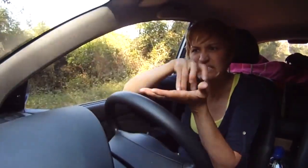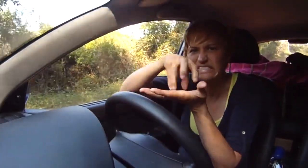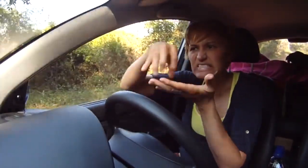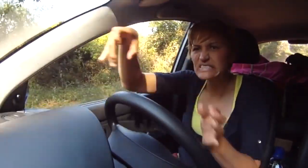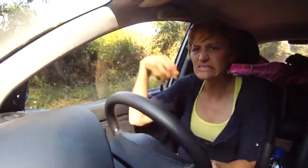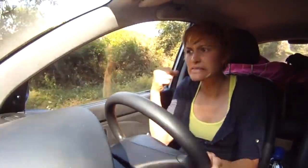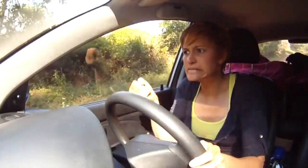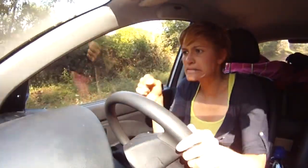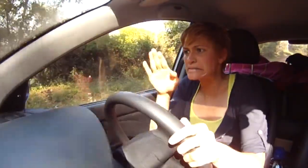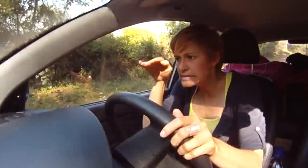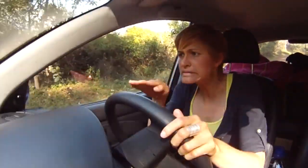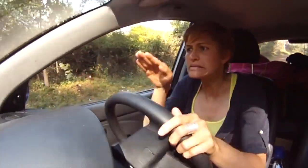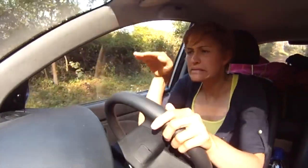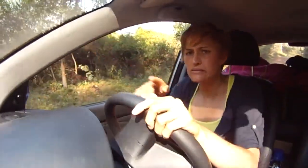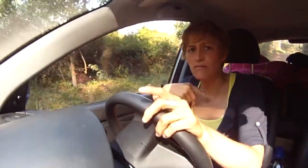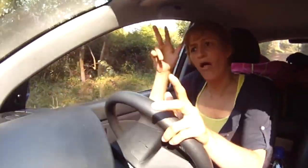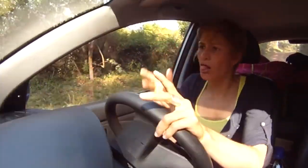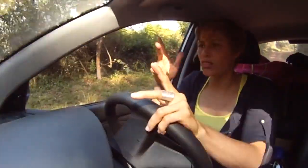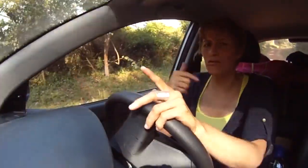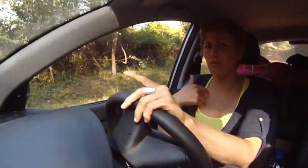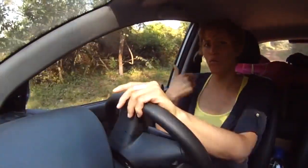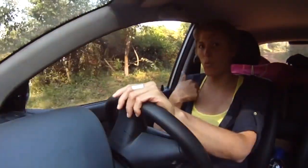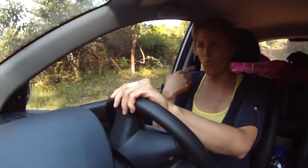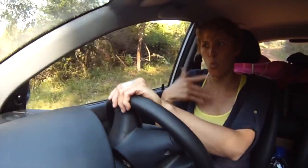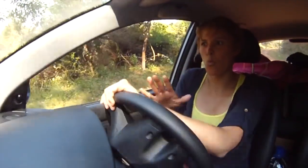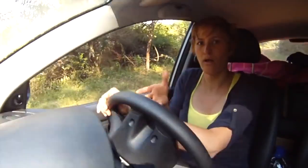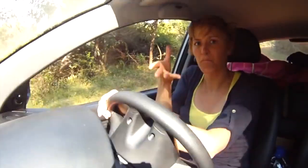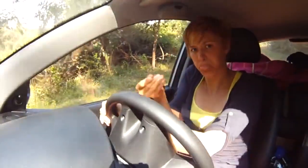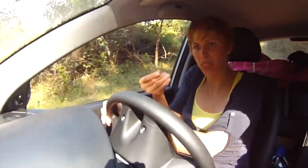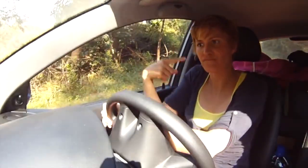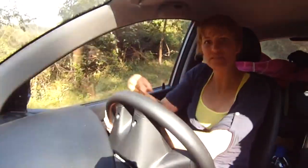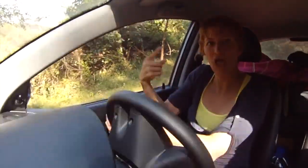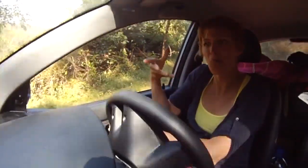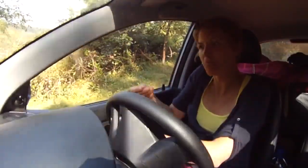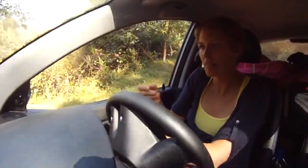The roads here are rough and sandy and I have to drive with caution to make